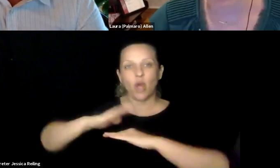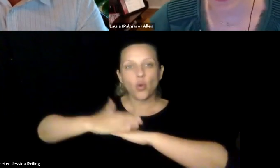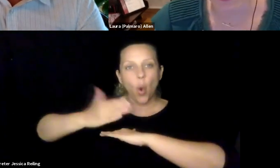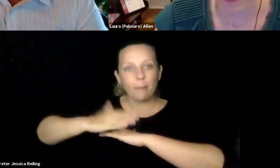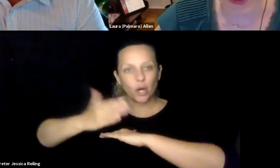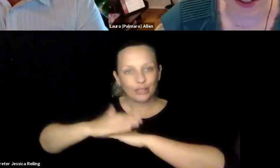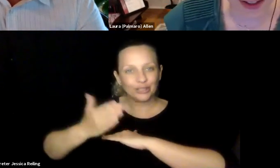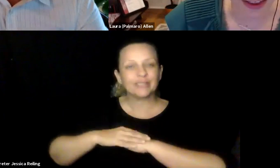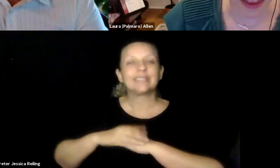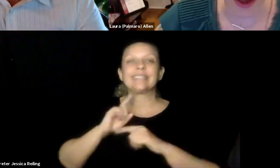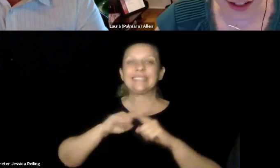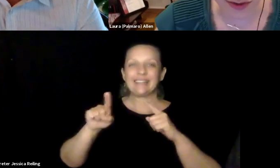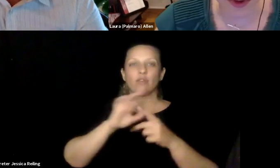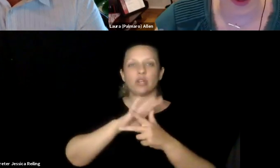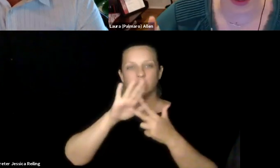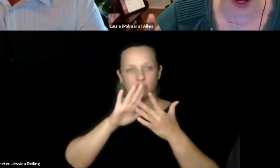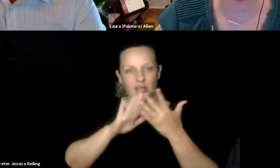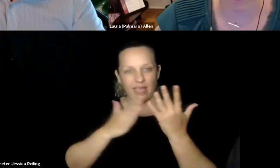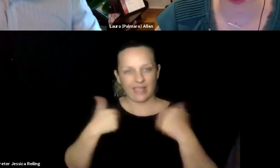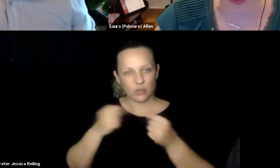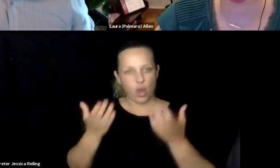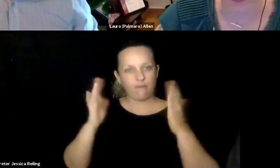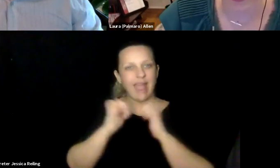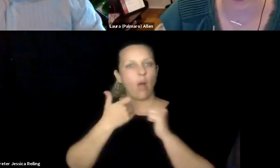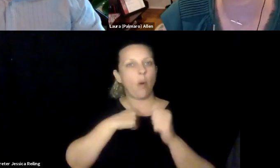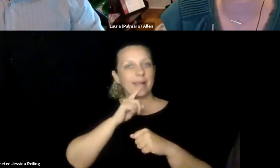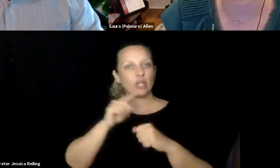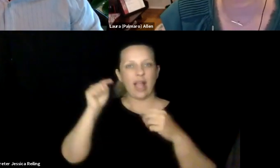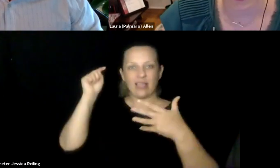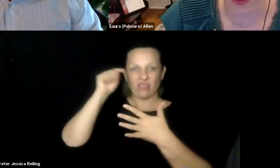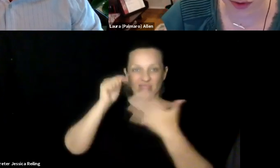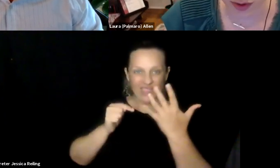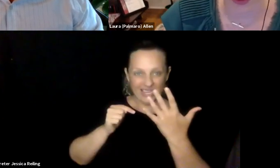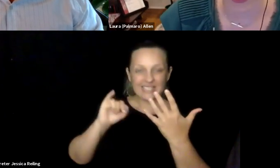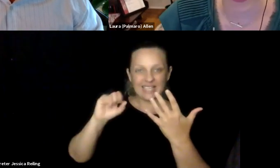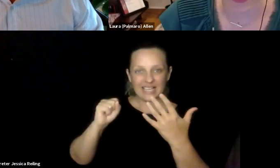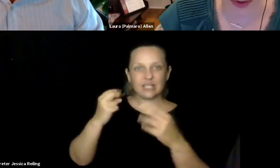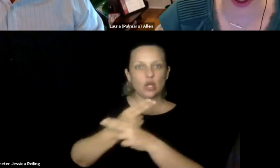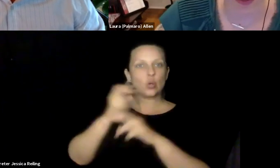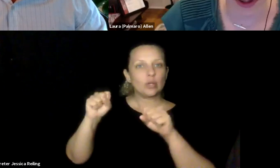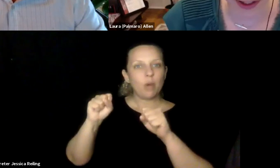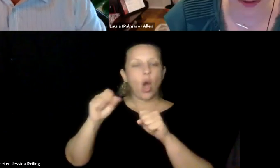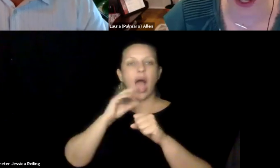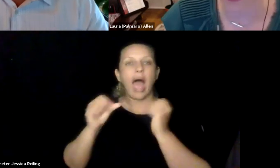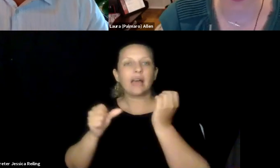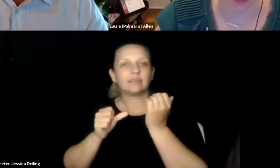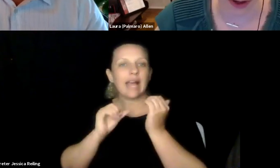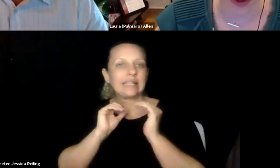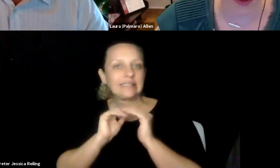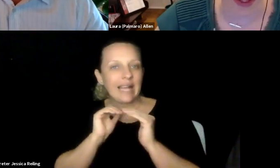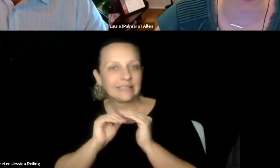example, Google Docs or Google Slides, even Chromebooks are being more heavily used. Different interfaces, that, how